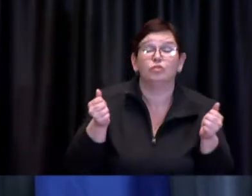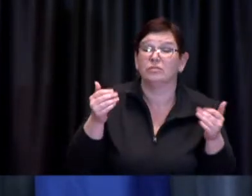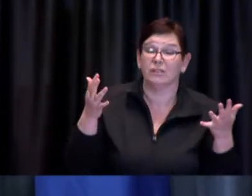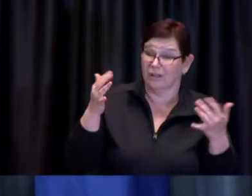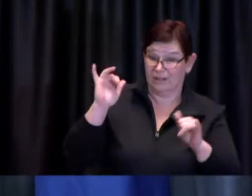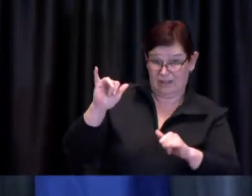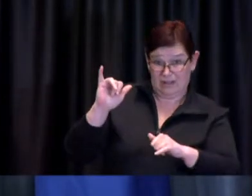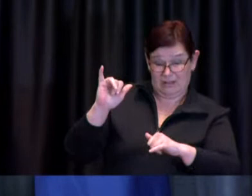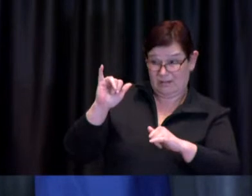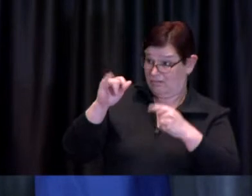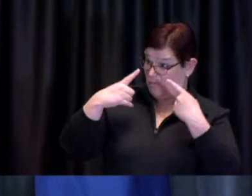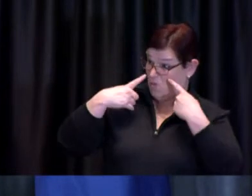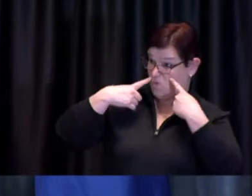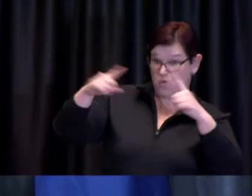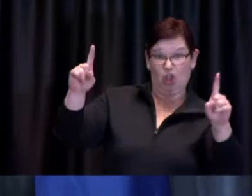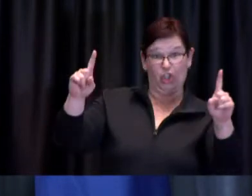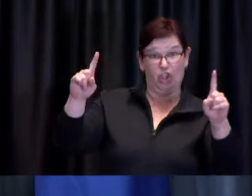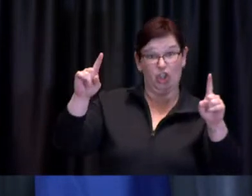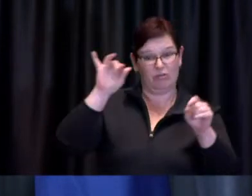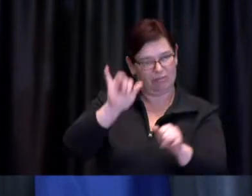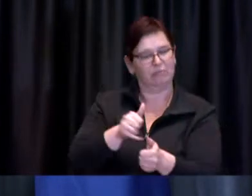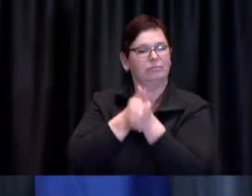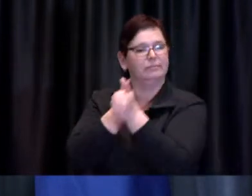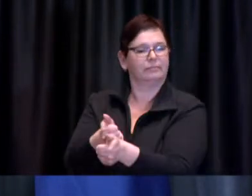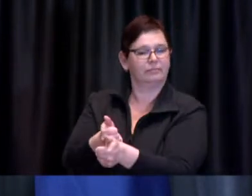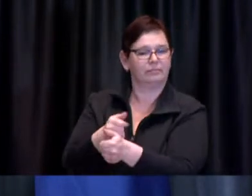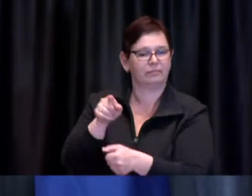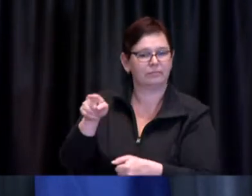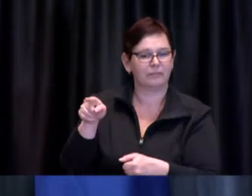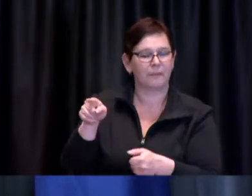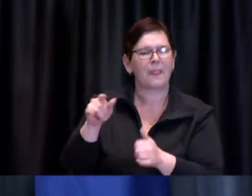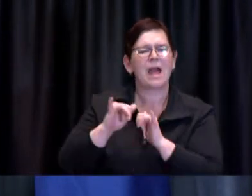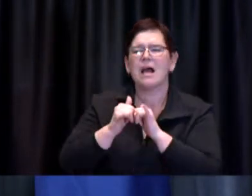that actually reduce the spread of COVID-19 in our community